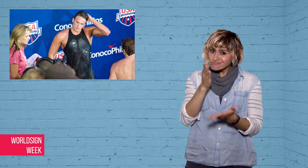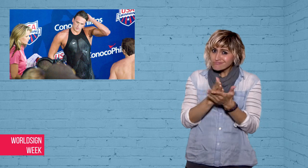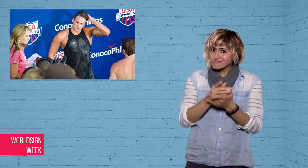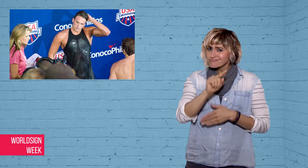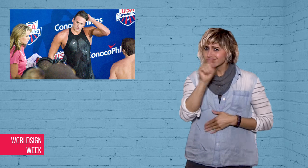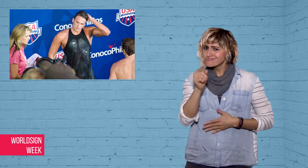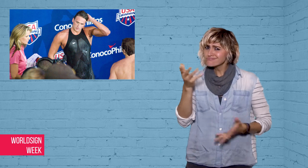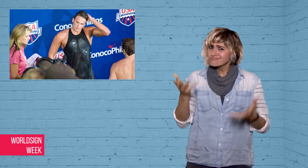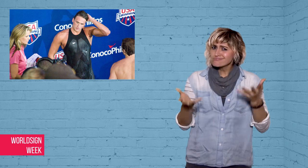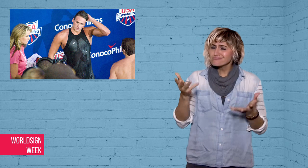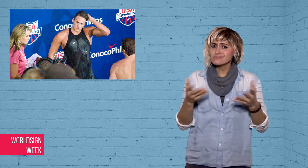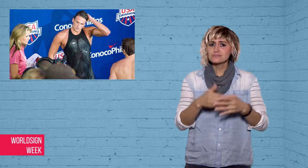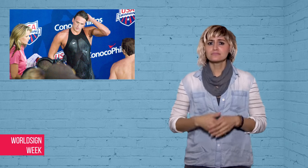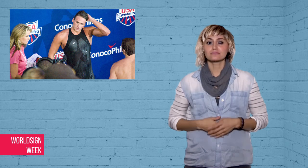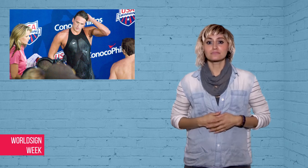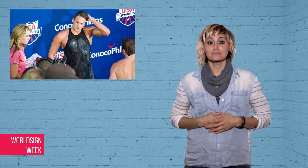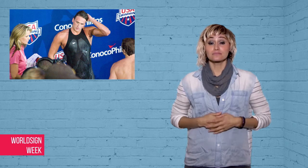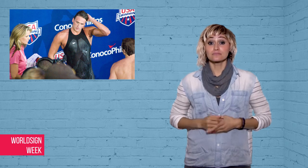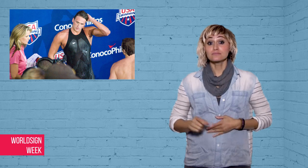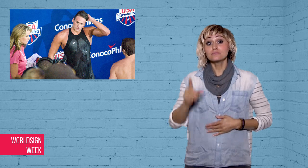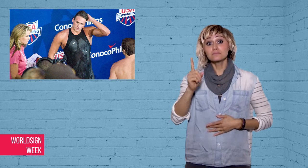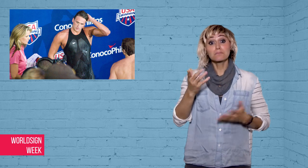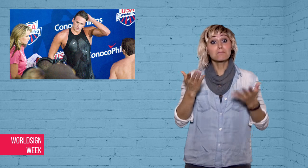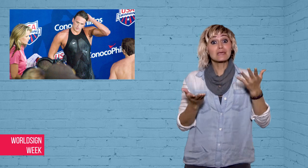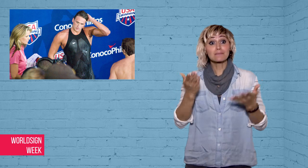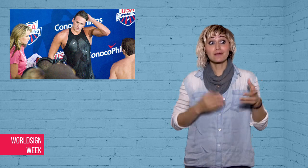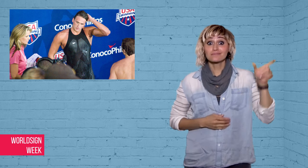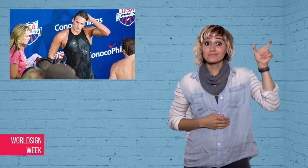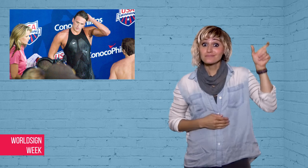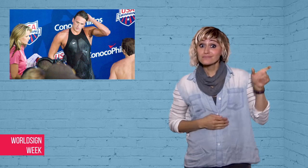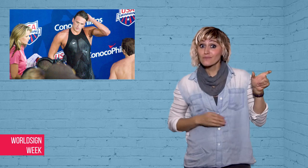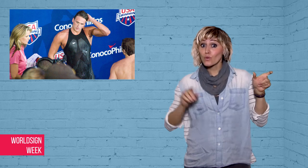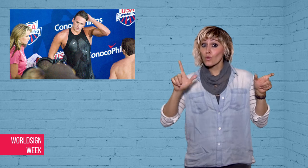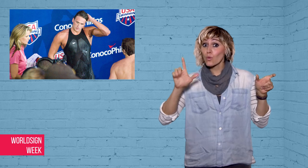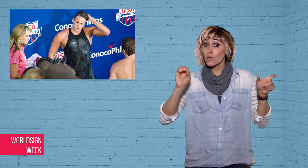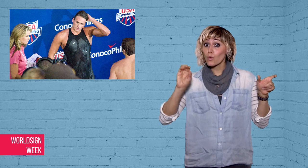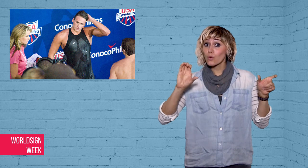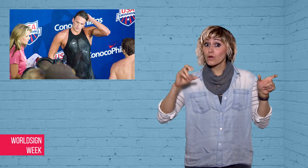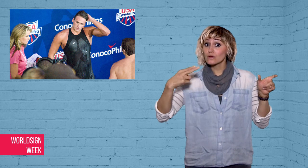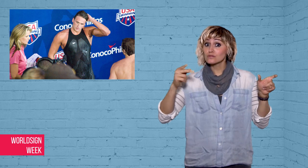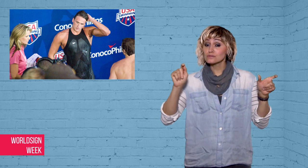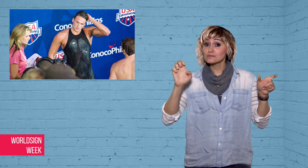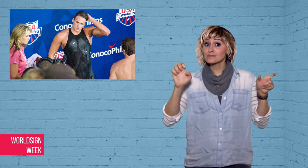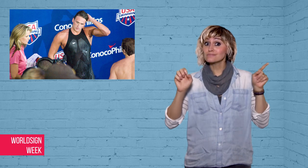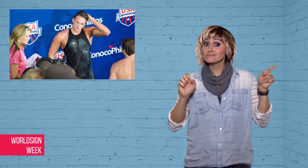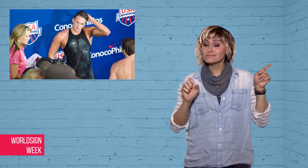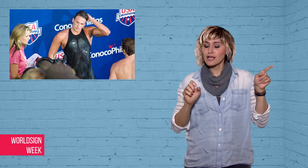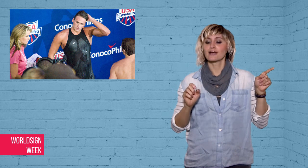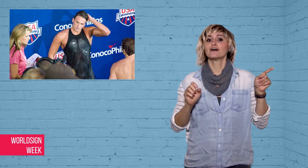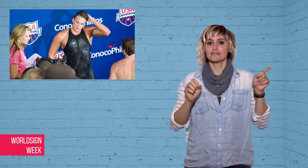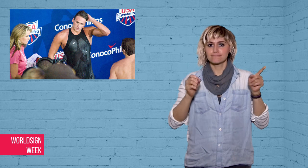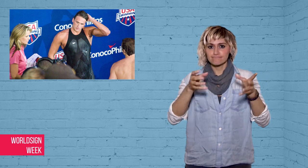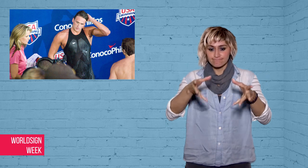for crimes than colored people.